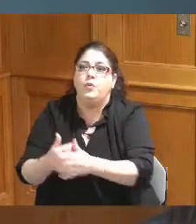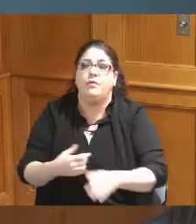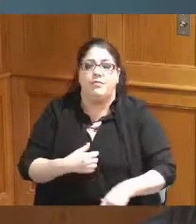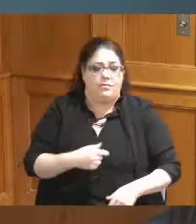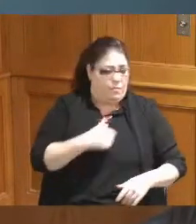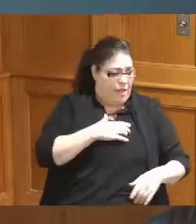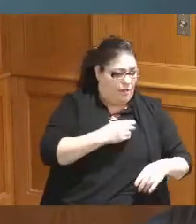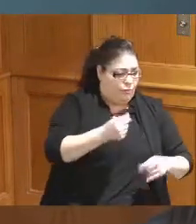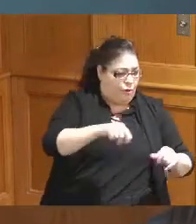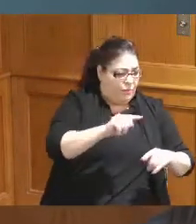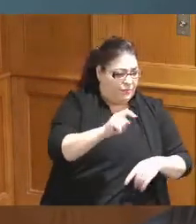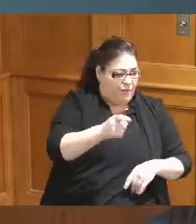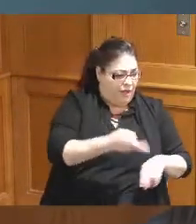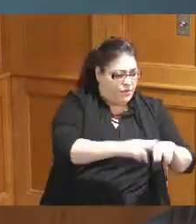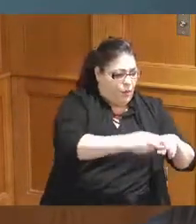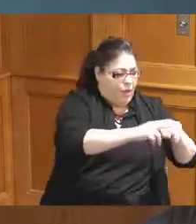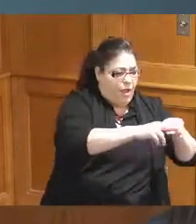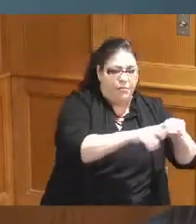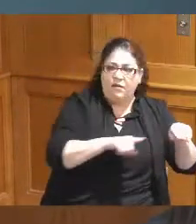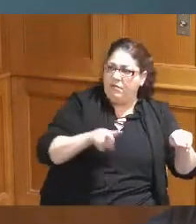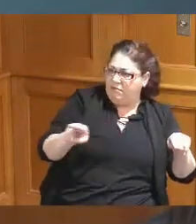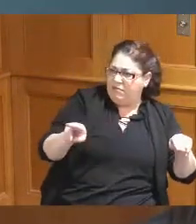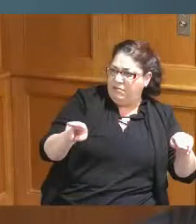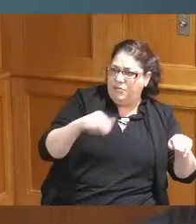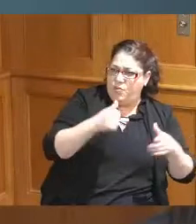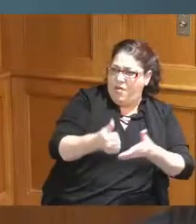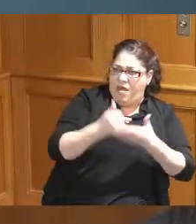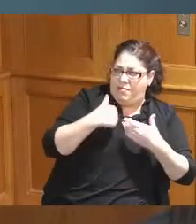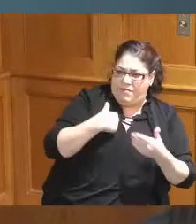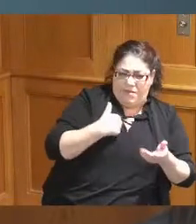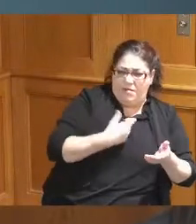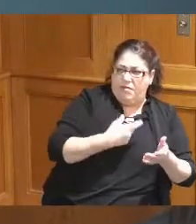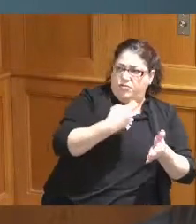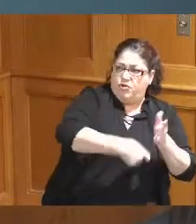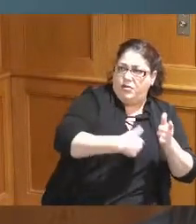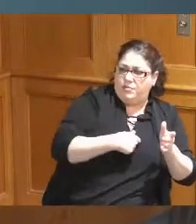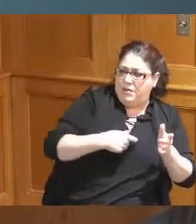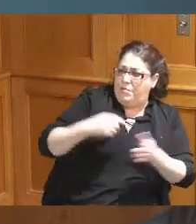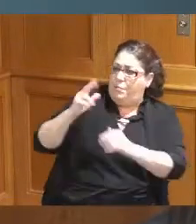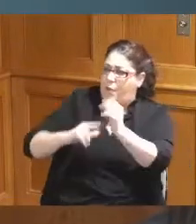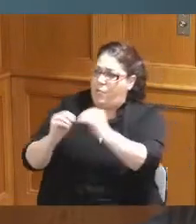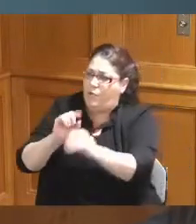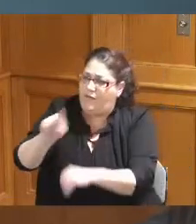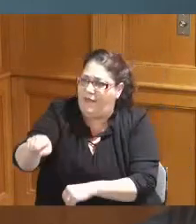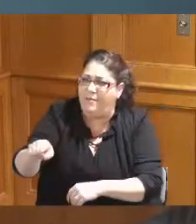development going on so I just wanna make sure that that if I vote for this I'm not